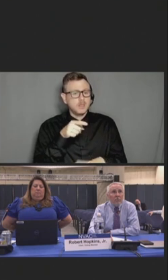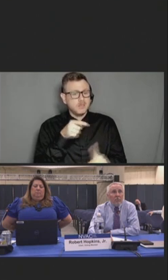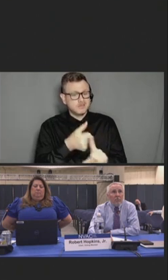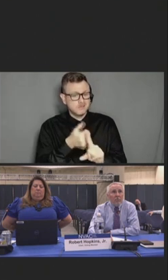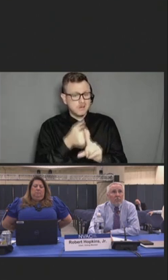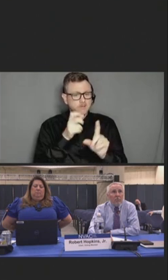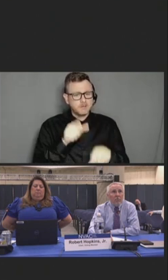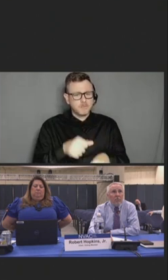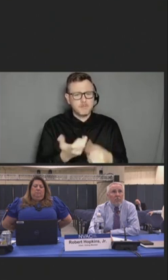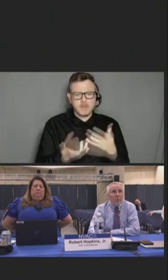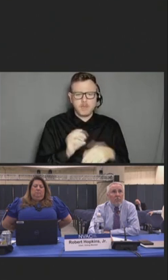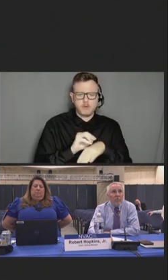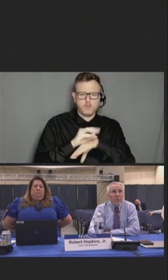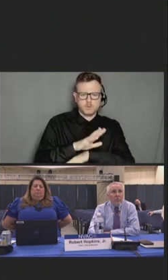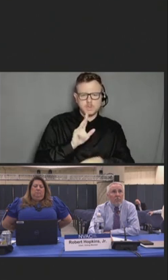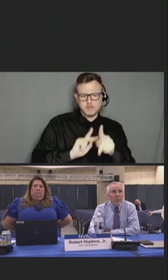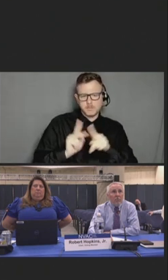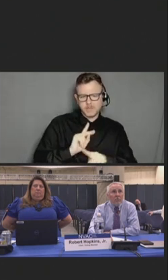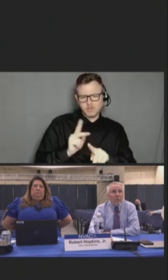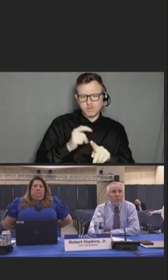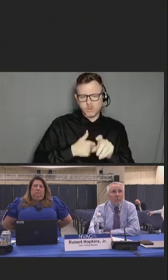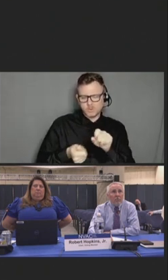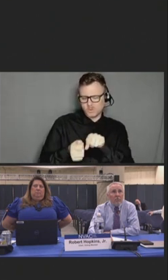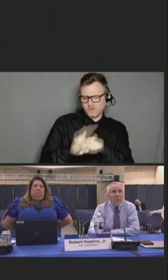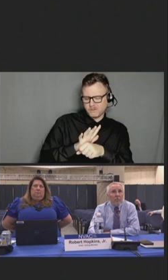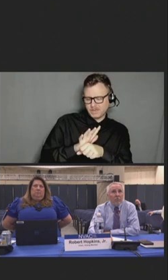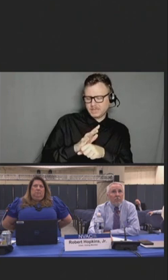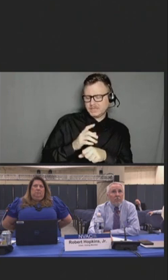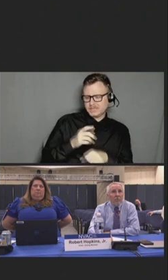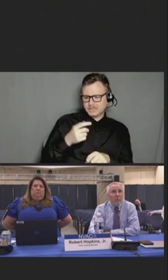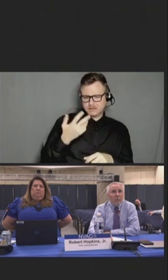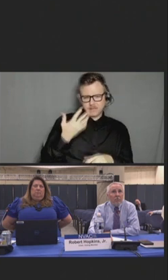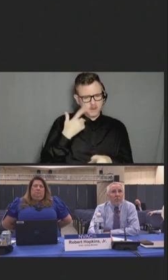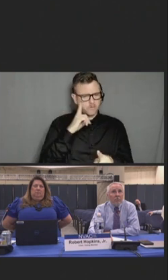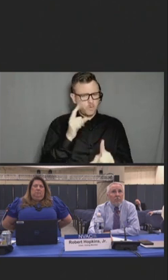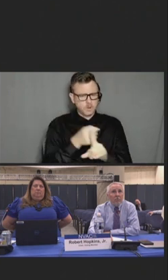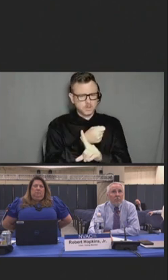We sought to understand whether perceptions and judgments about the incident would vary